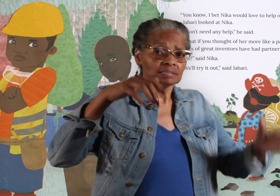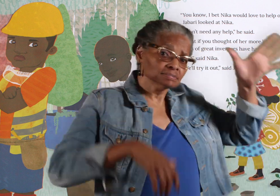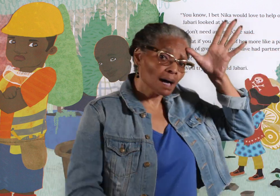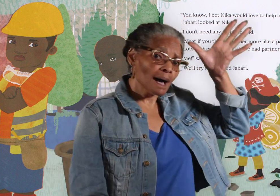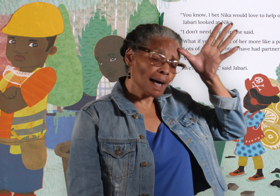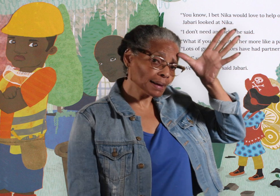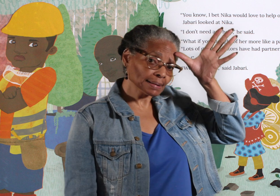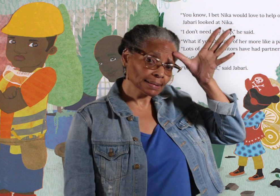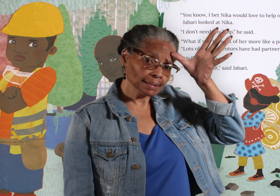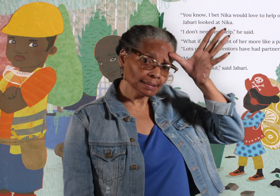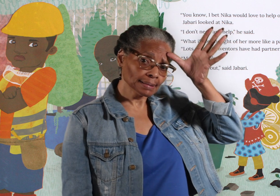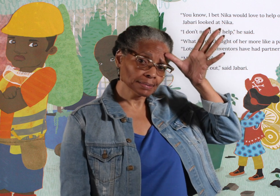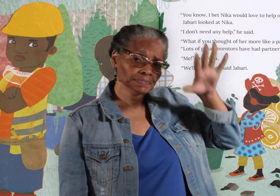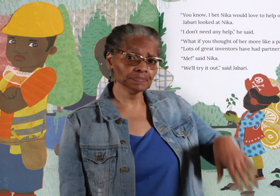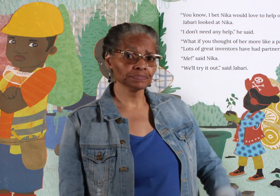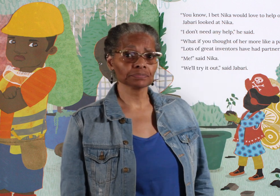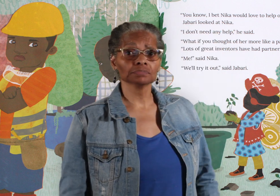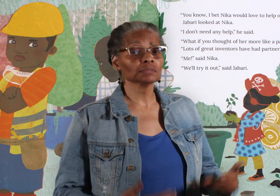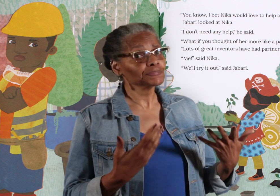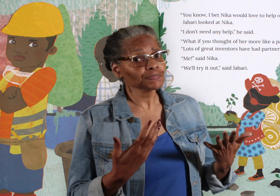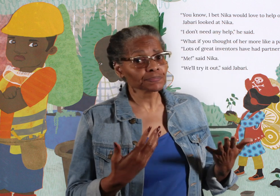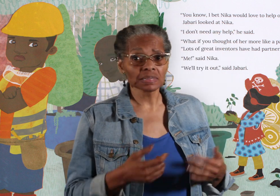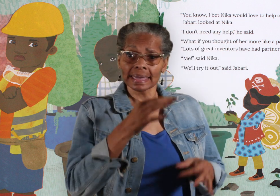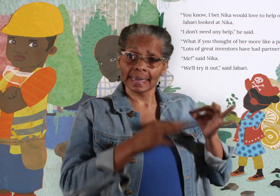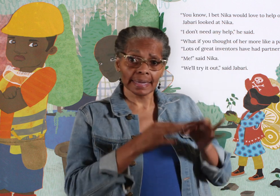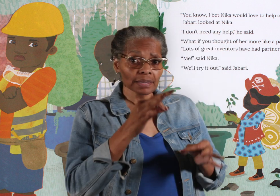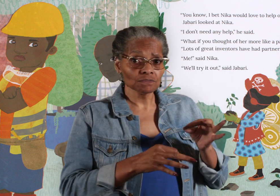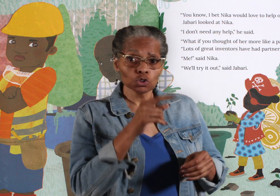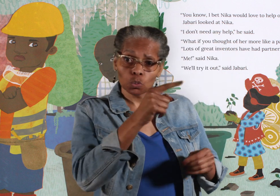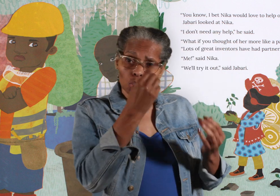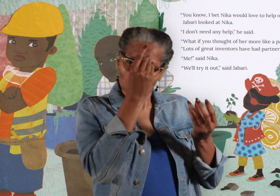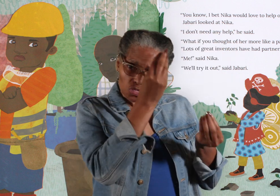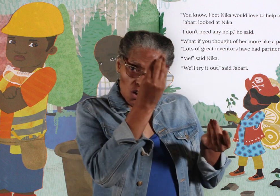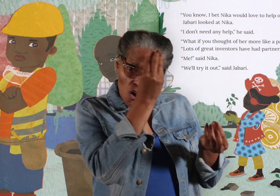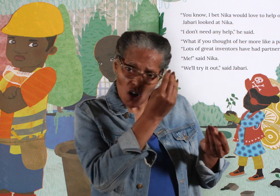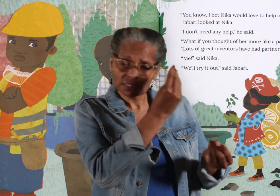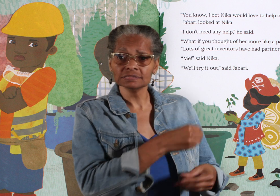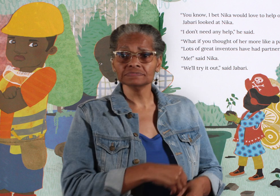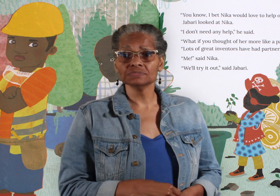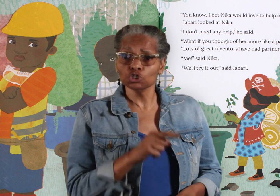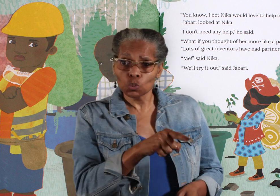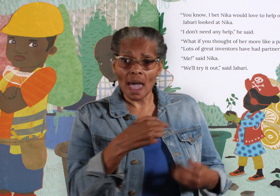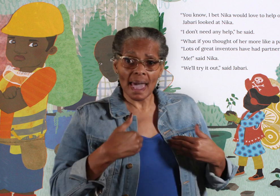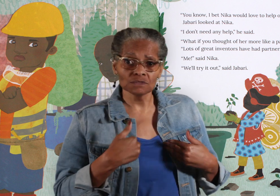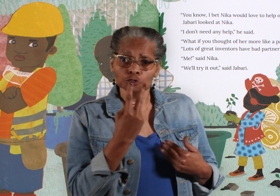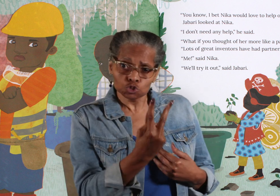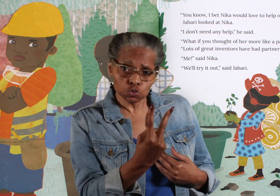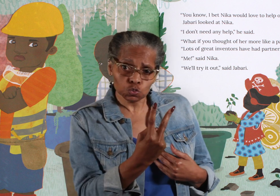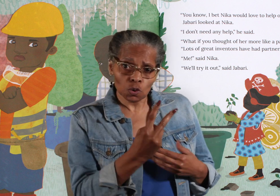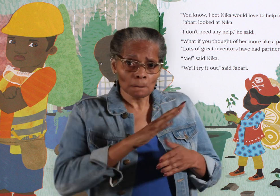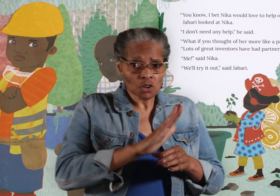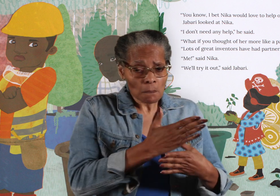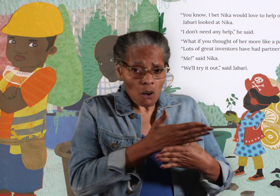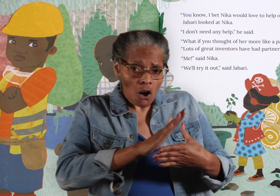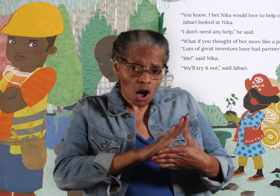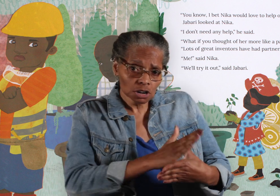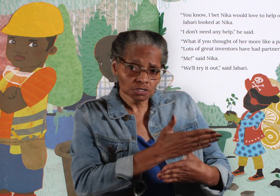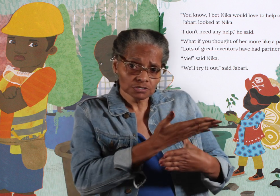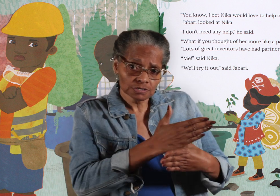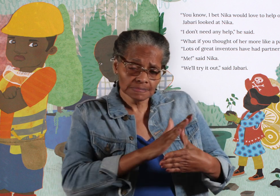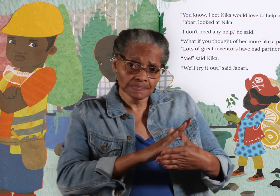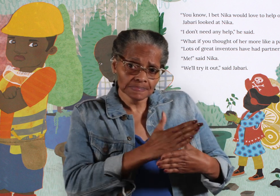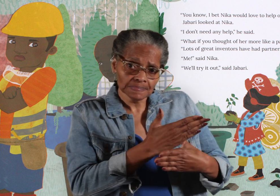"What if you thought of her more like a partner," said his dad.